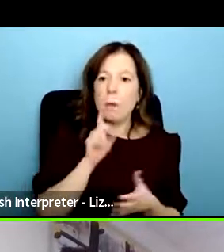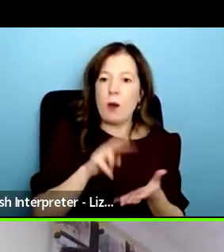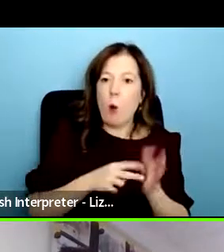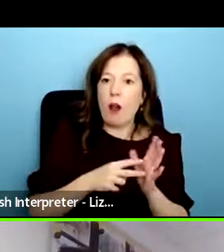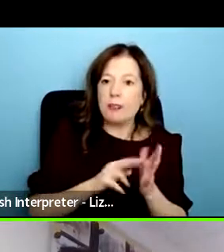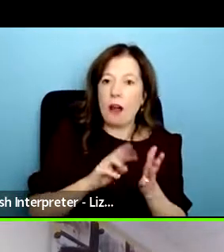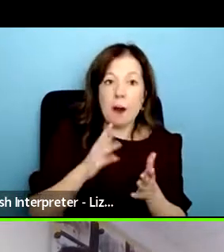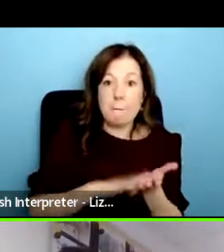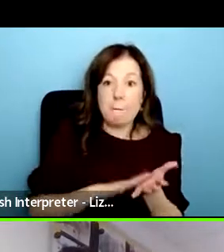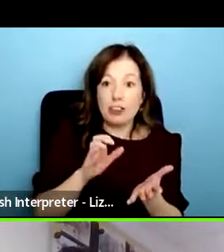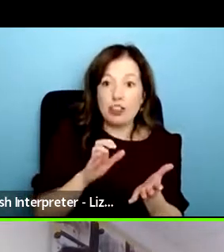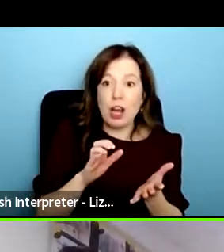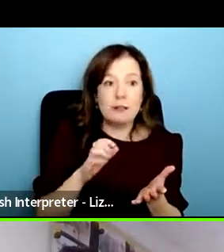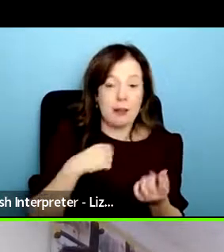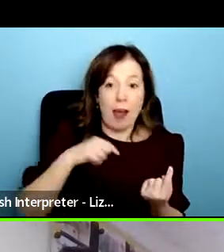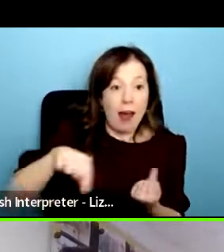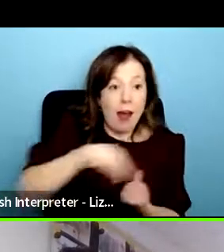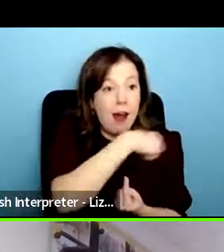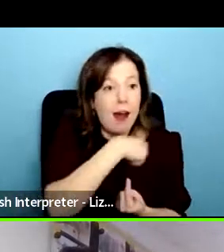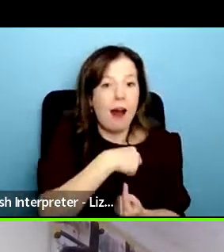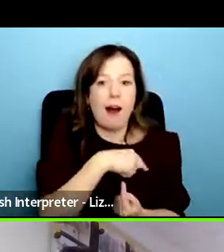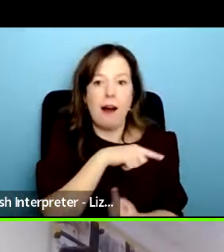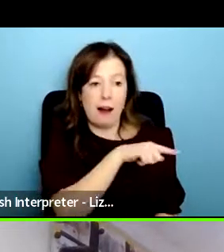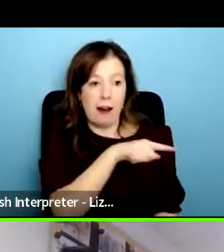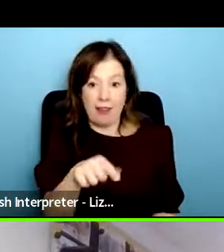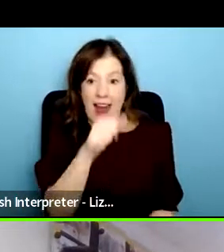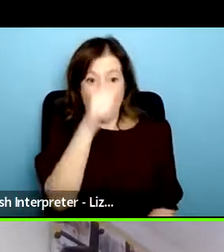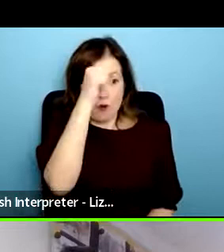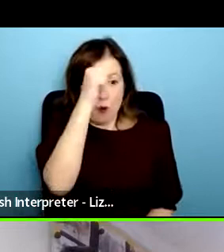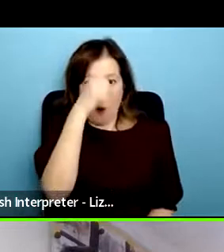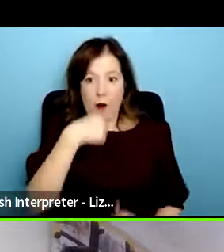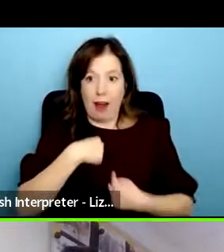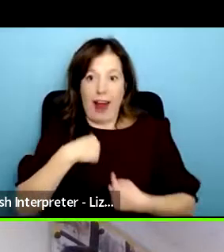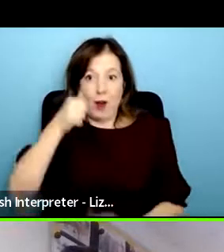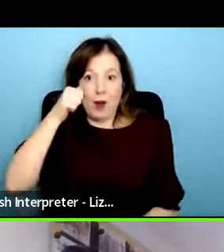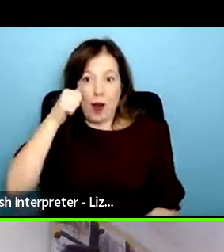work with us so they know just like them that it's not all the time that you get the funding to give